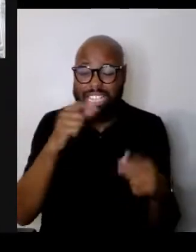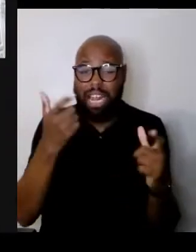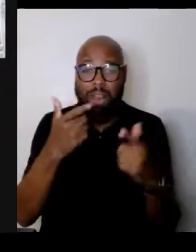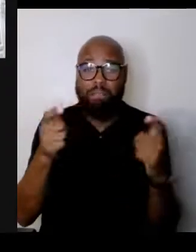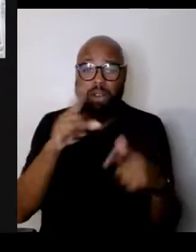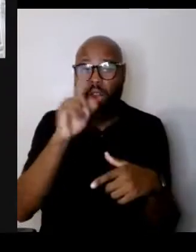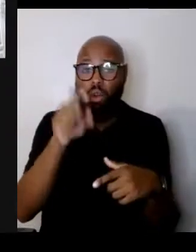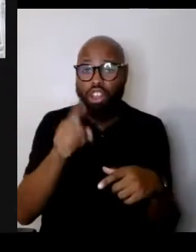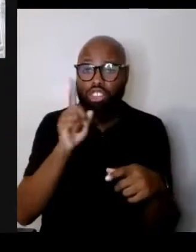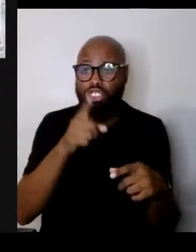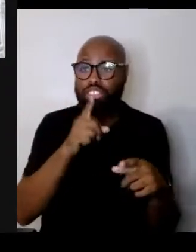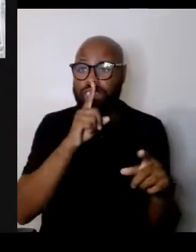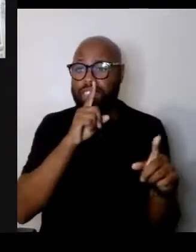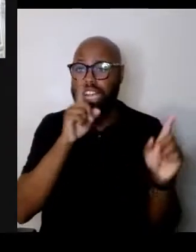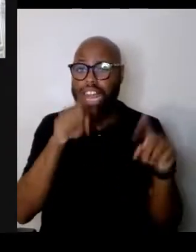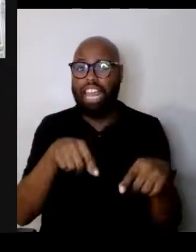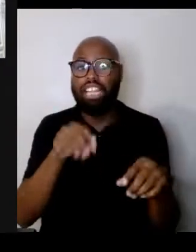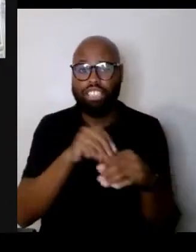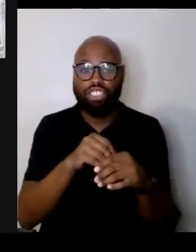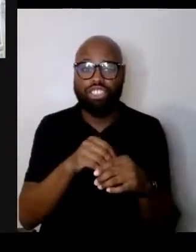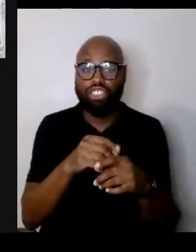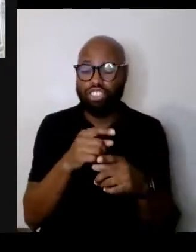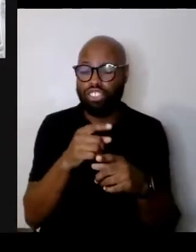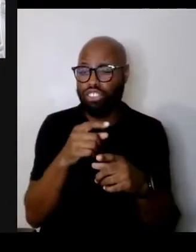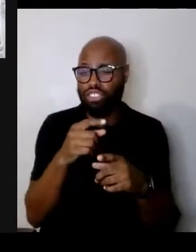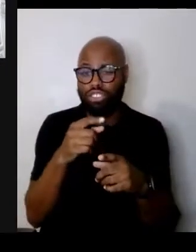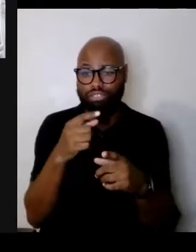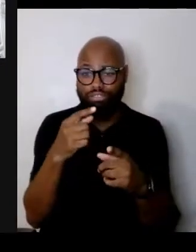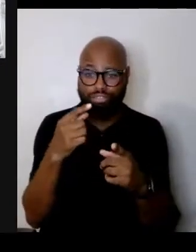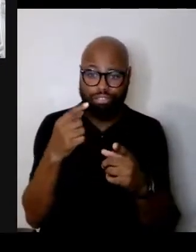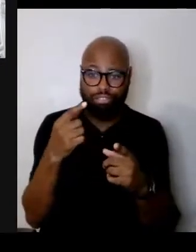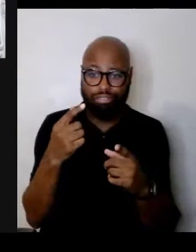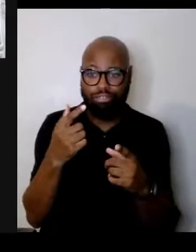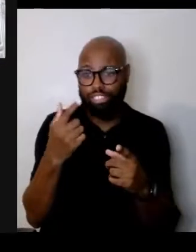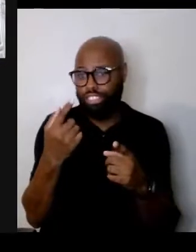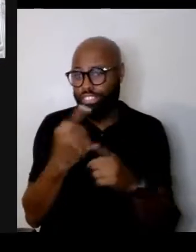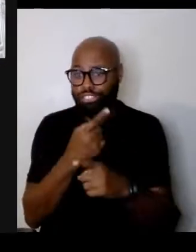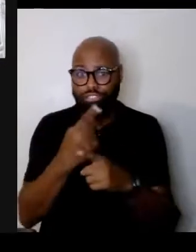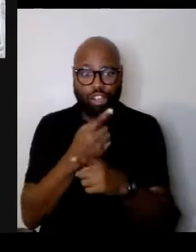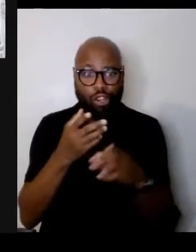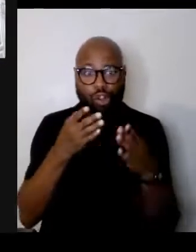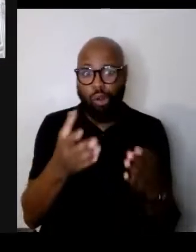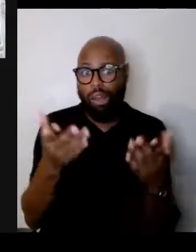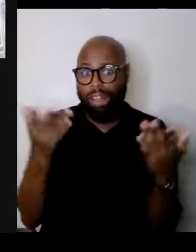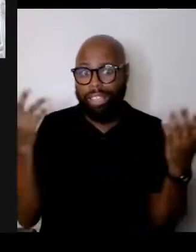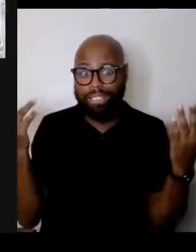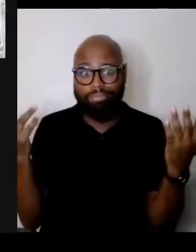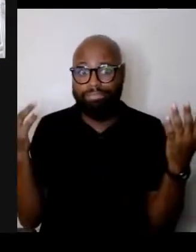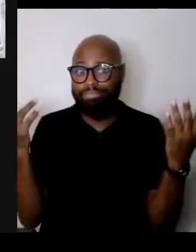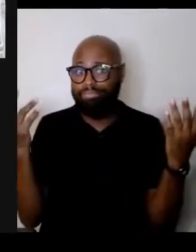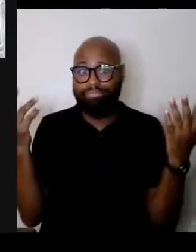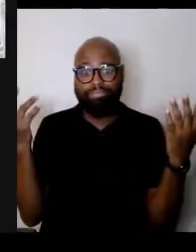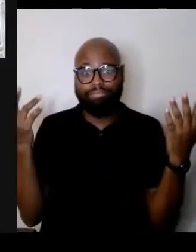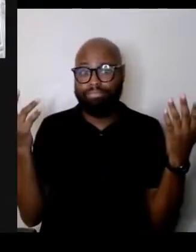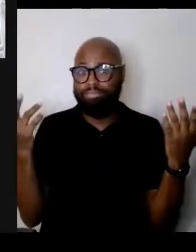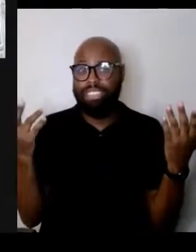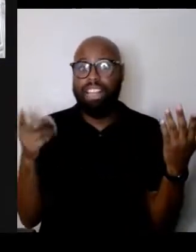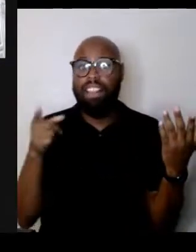on the regular heart, standing on one foot so to speak. This is something that I would actually like to pursue